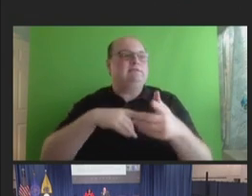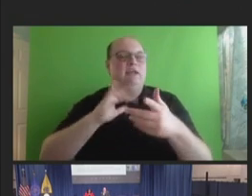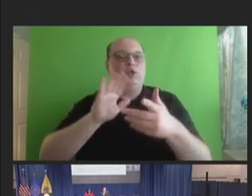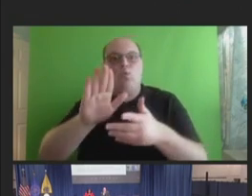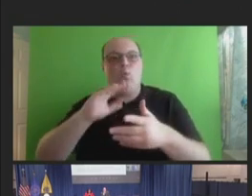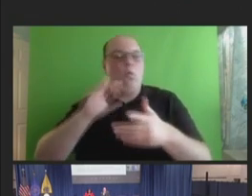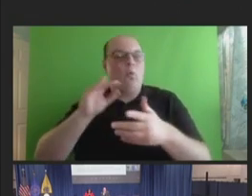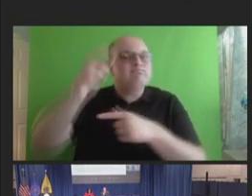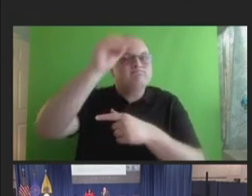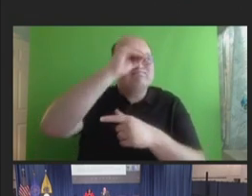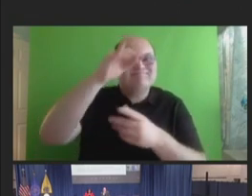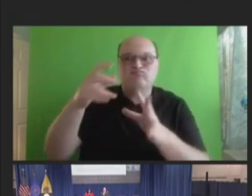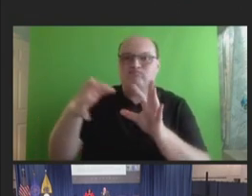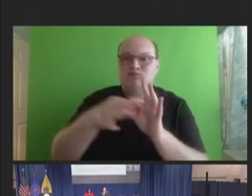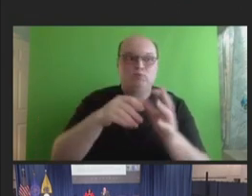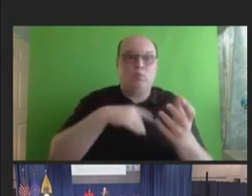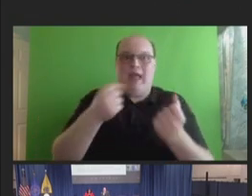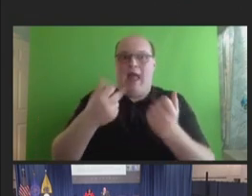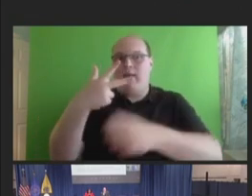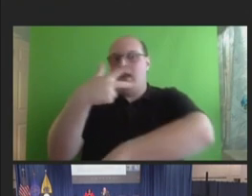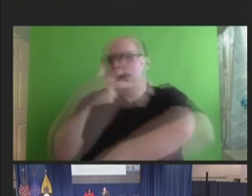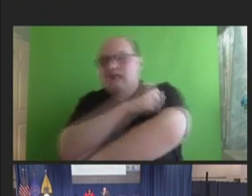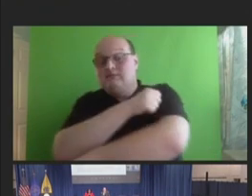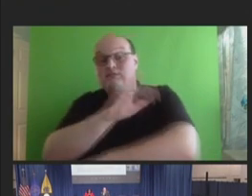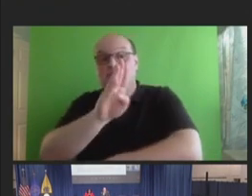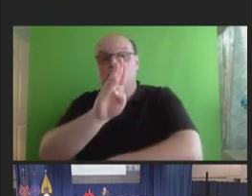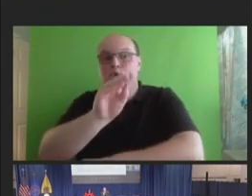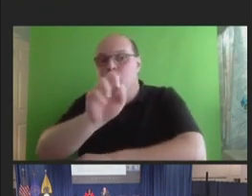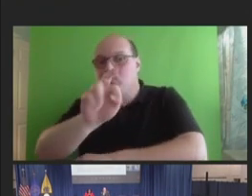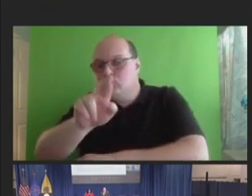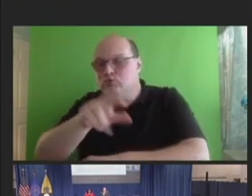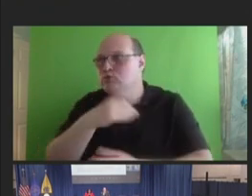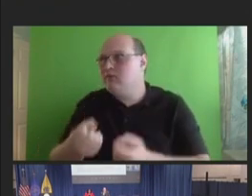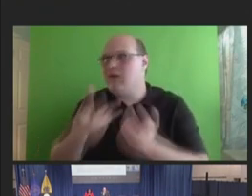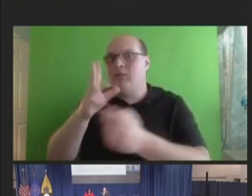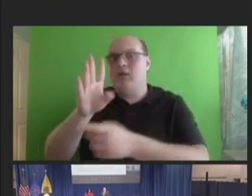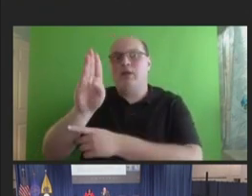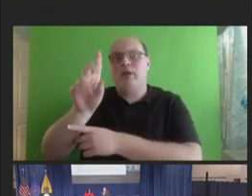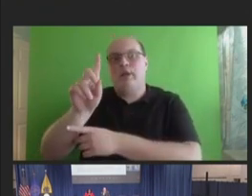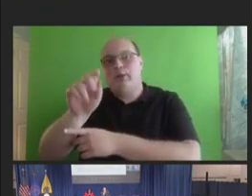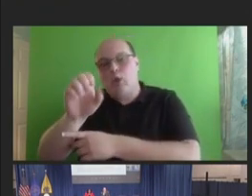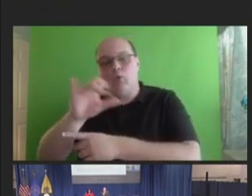to how many doses and how up to date you are really also kind of seems to impact a little